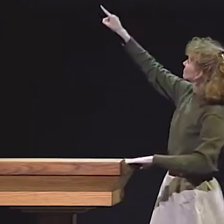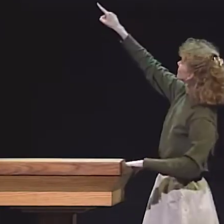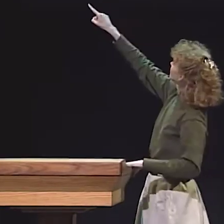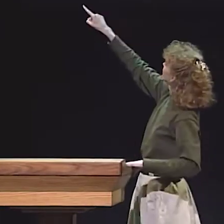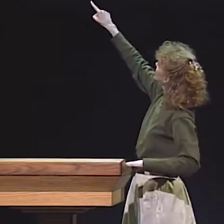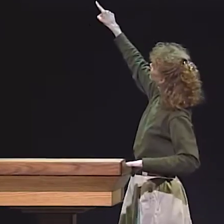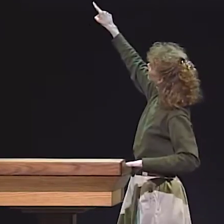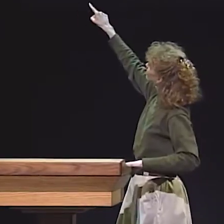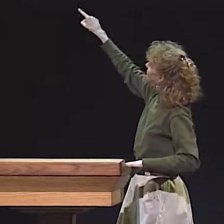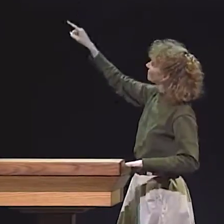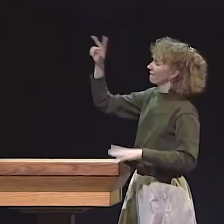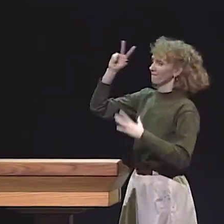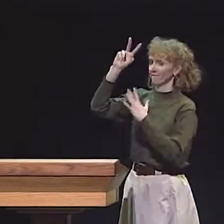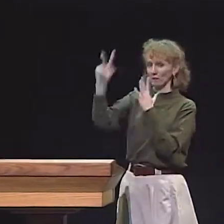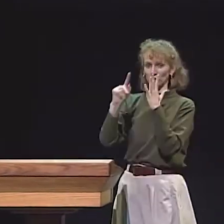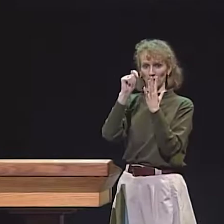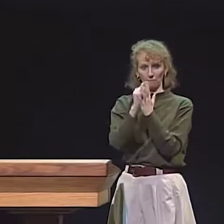YOU CAN SEE THE BLACK HEADING AT THE TOP OF THE OVERHEAD.